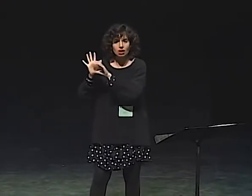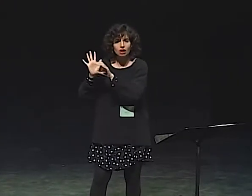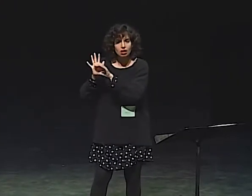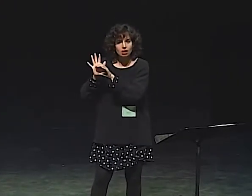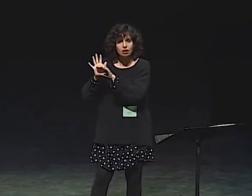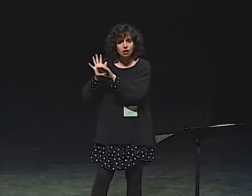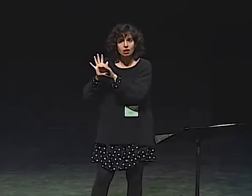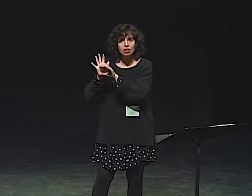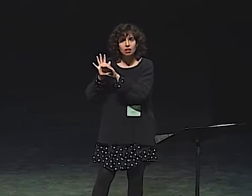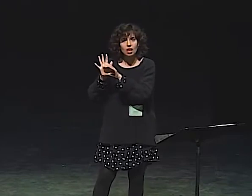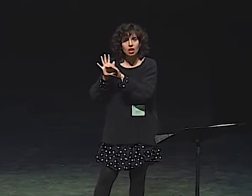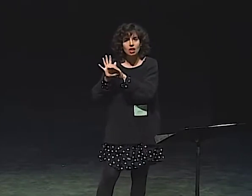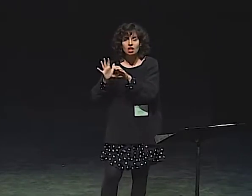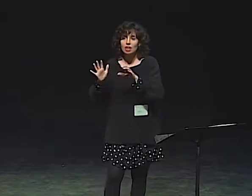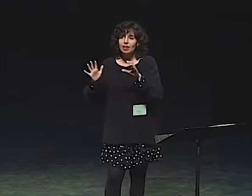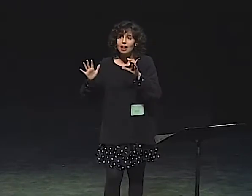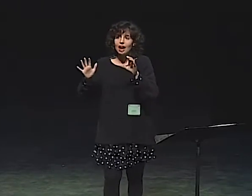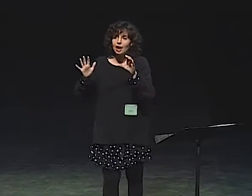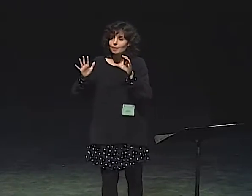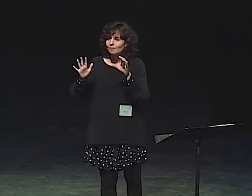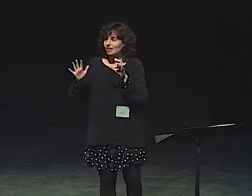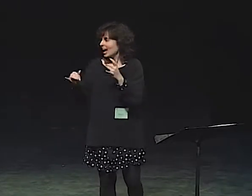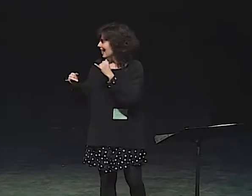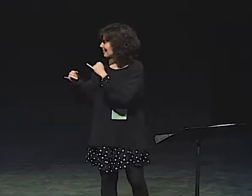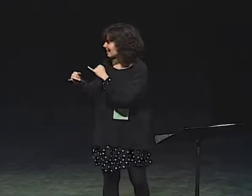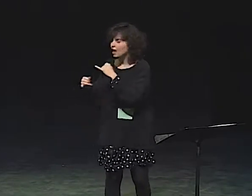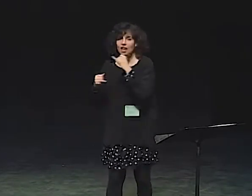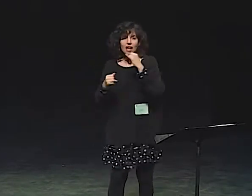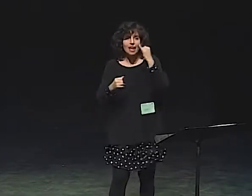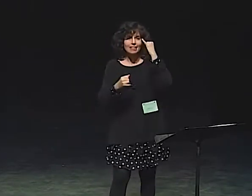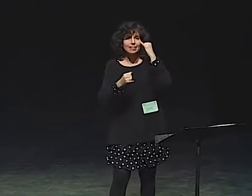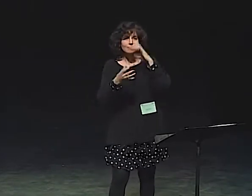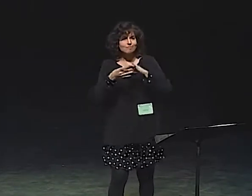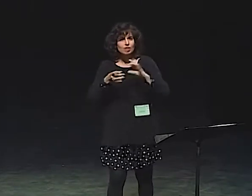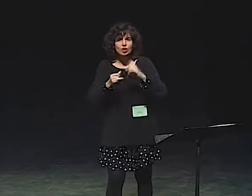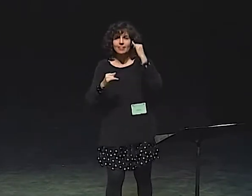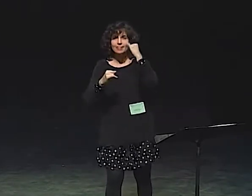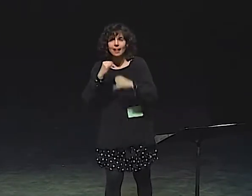THAT THEY WORK TOGETHER TO SHOW CHARACTER.